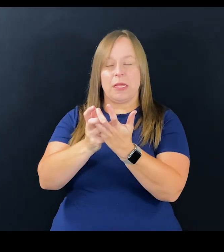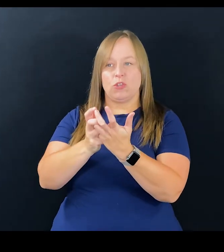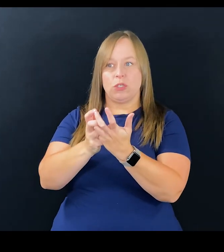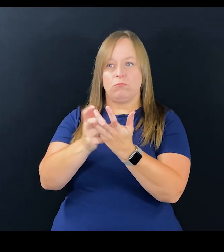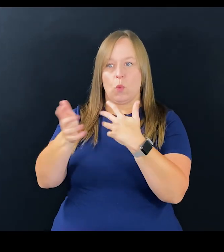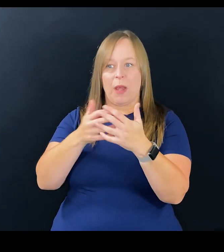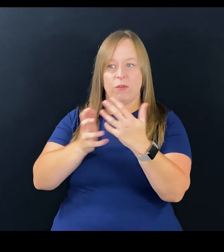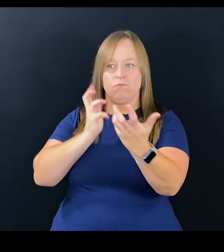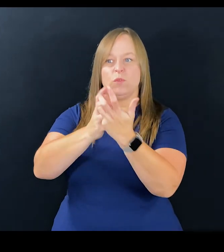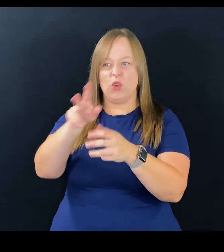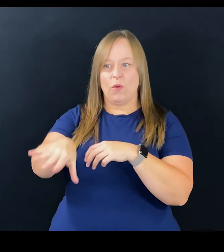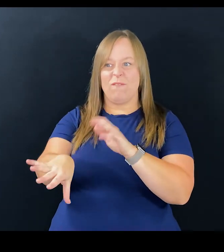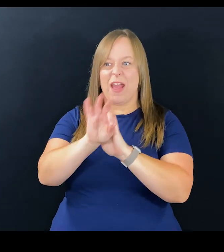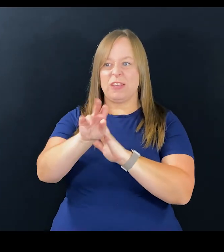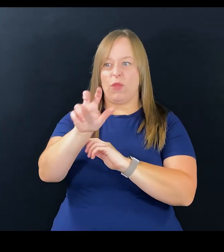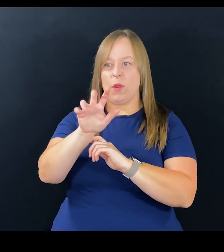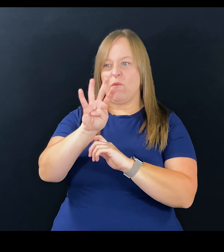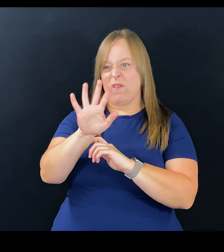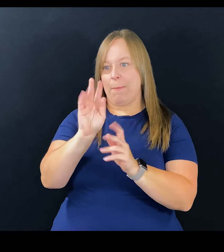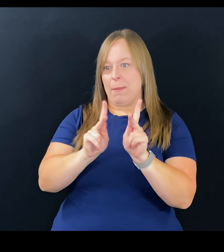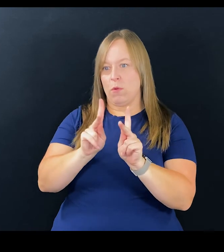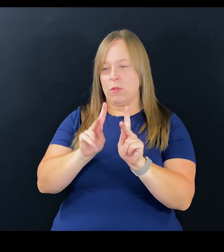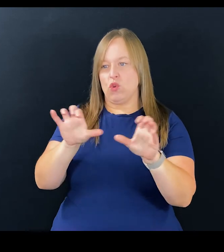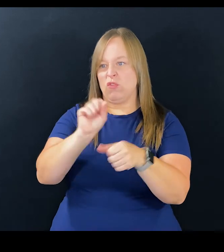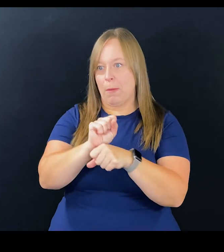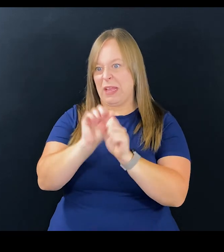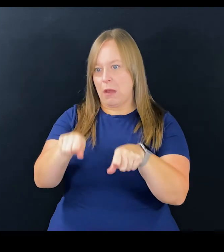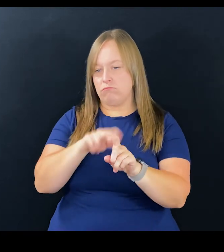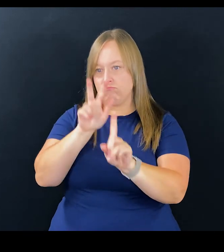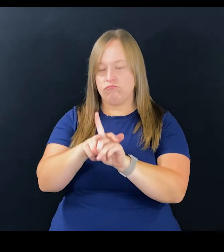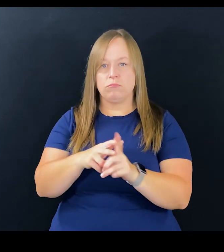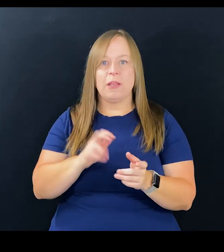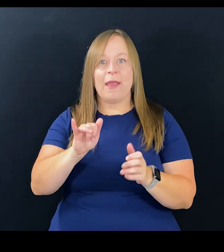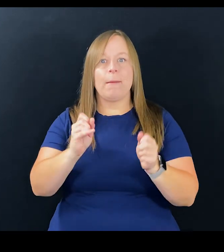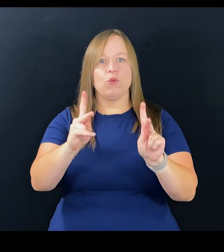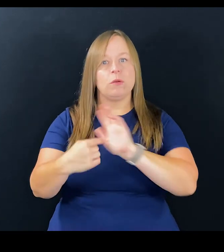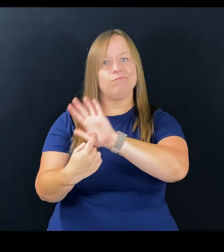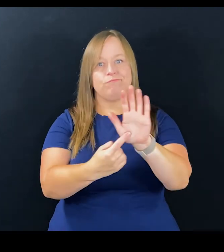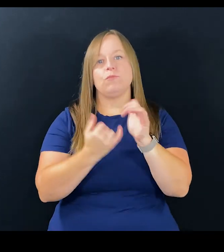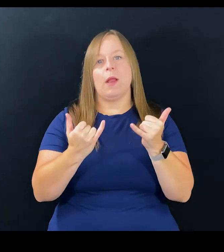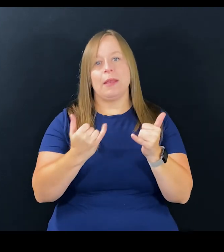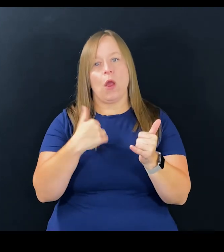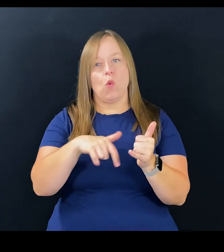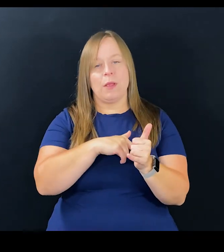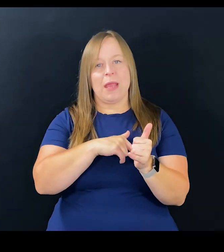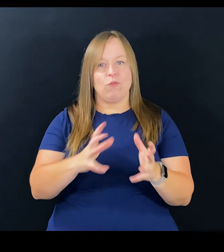we'll deal with the accommodation we need to deal with, you find us 345 people that can do it. That's the opportunity that we have right now